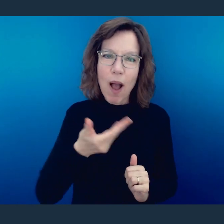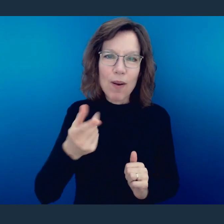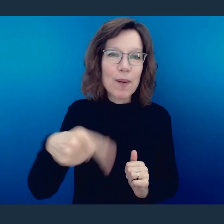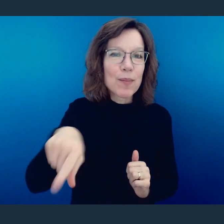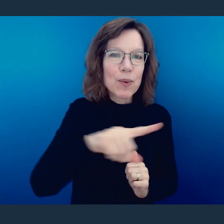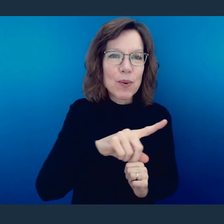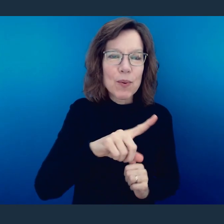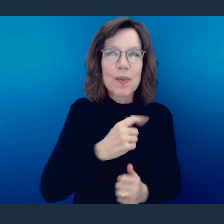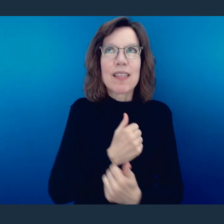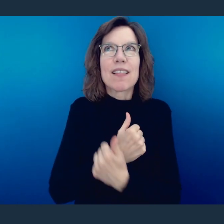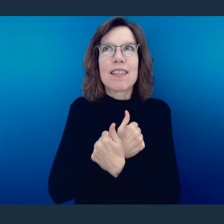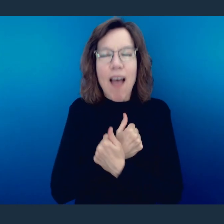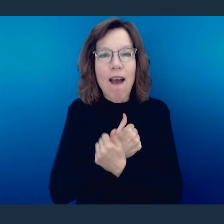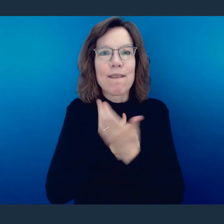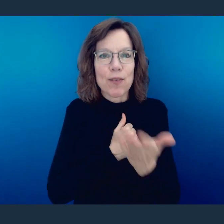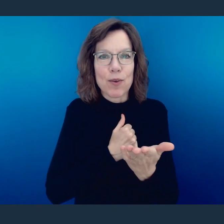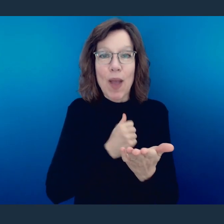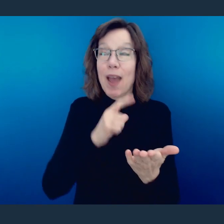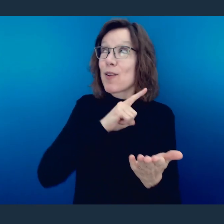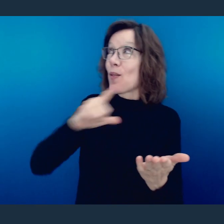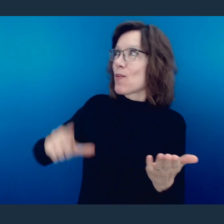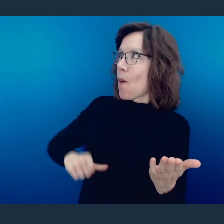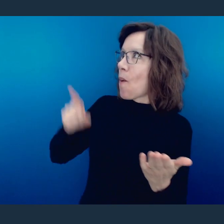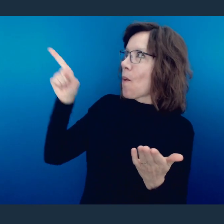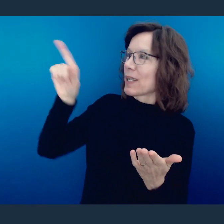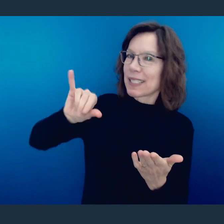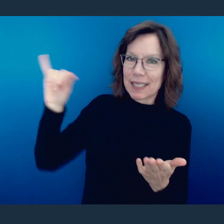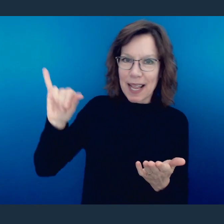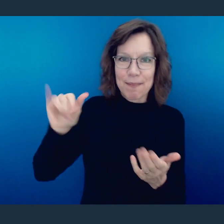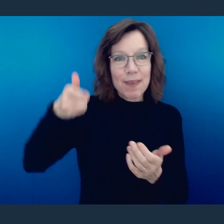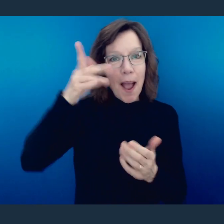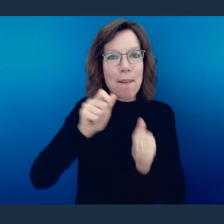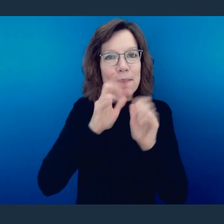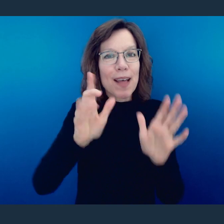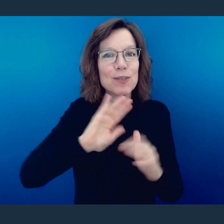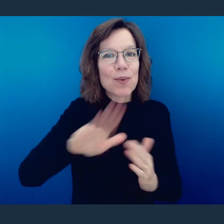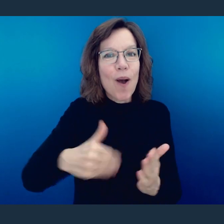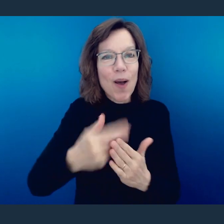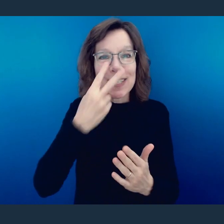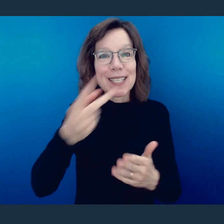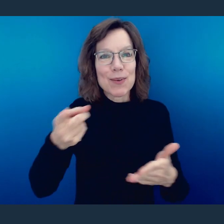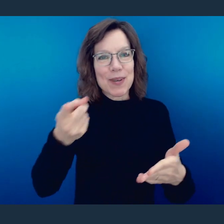welcomed and loved by our Lord. God bless you all. See you next week.